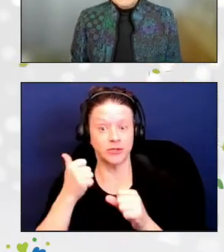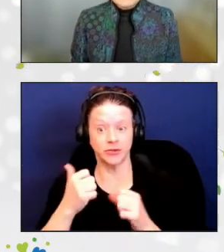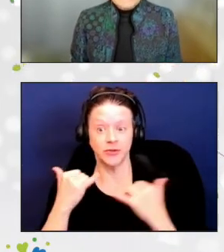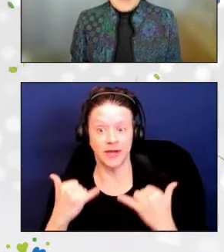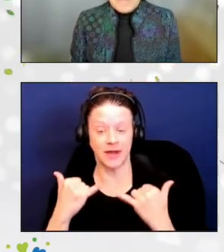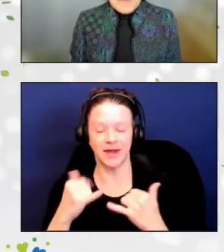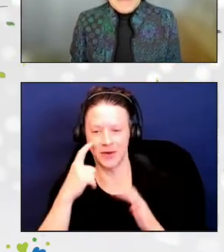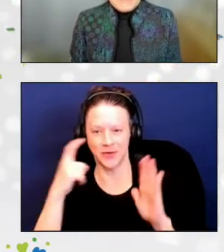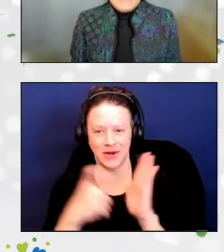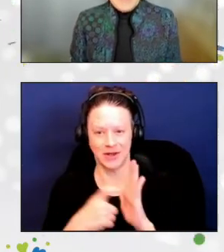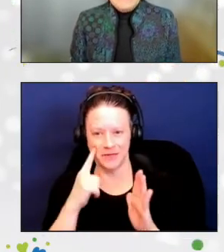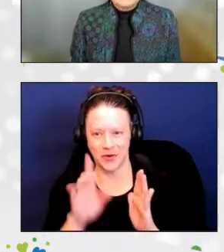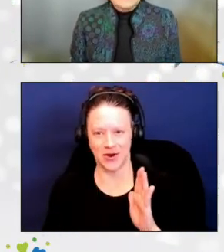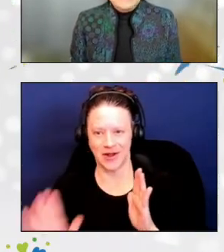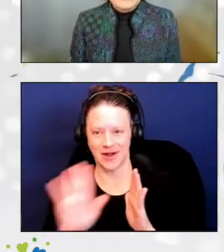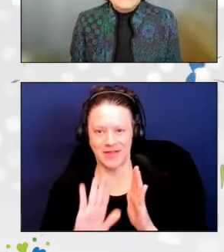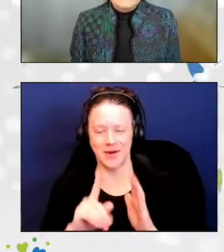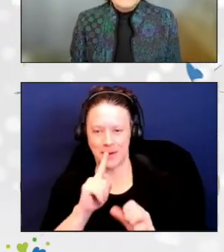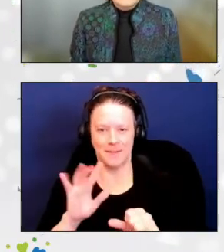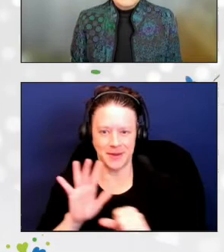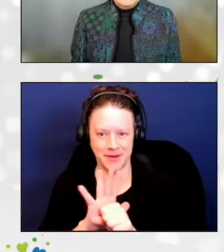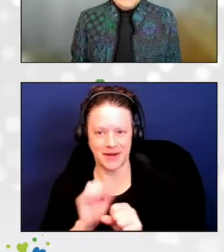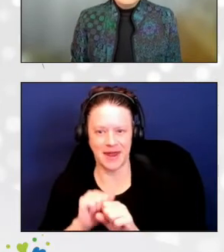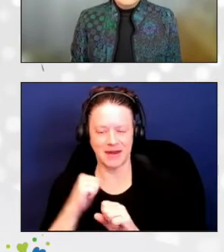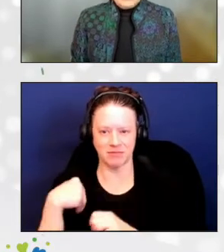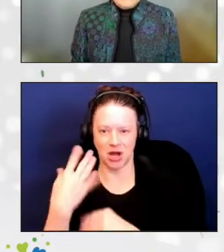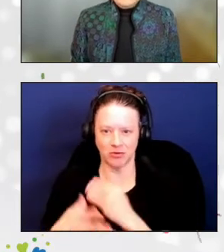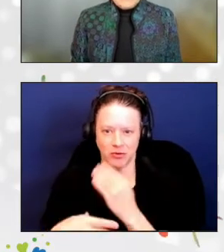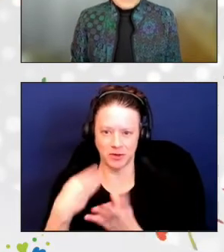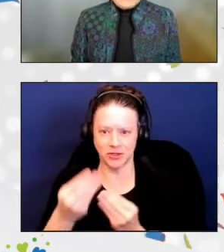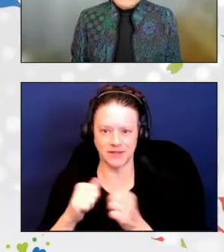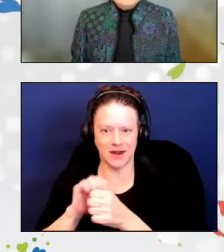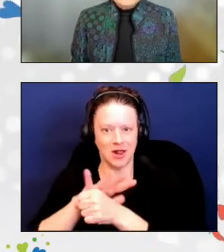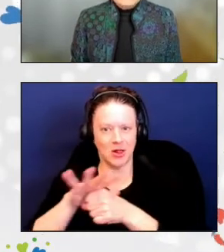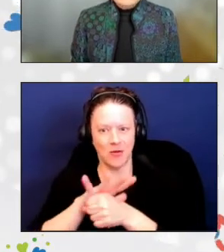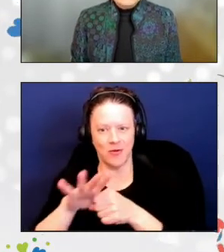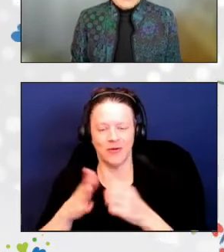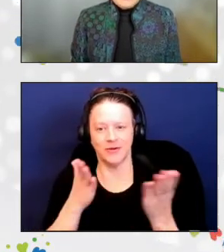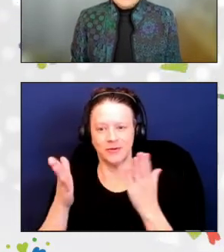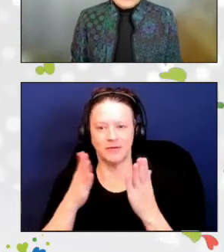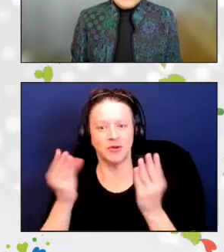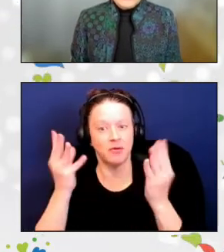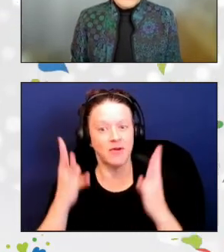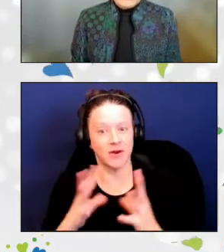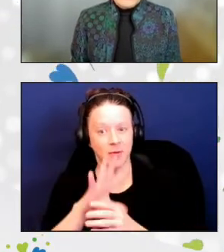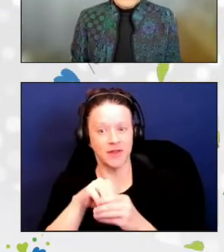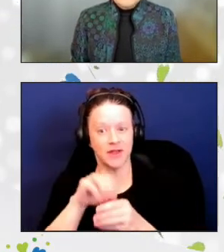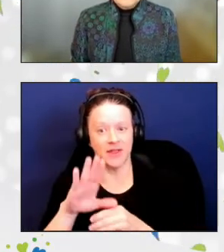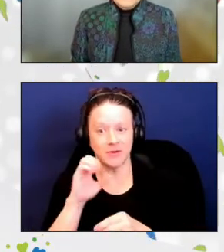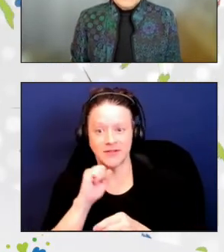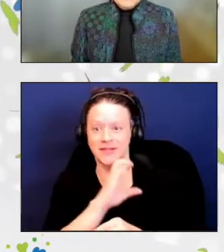for their commitment and contributions at a local service provider in their senior nutrition network.